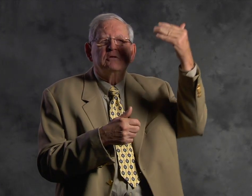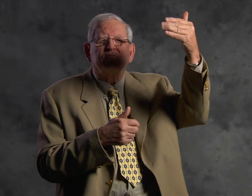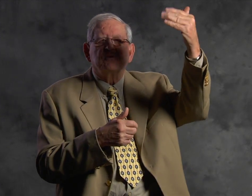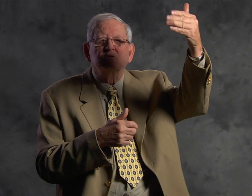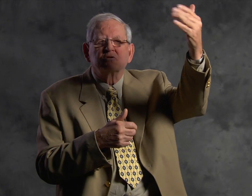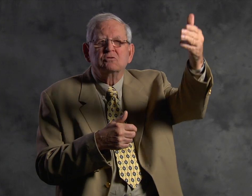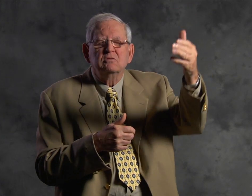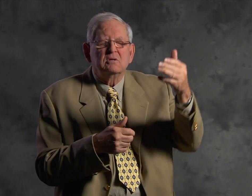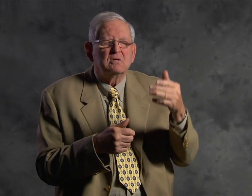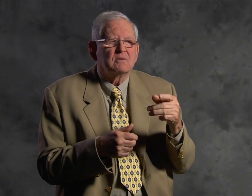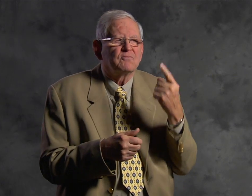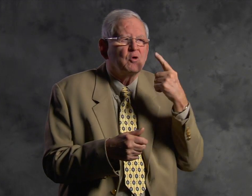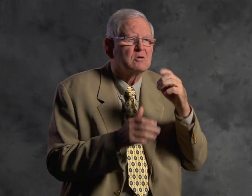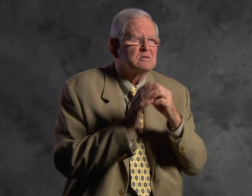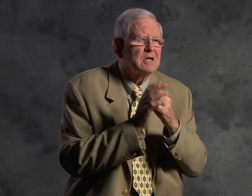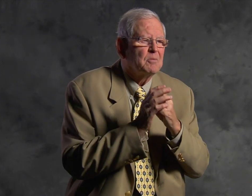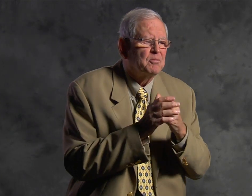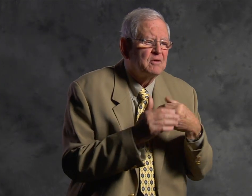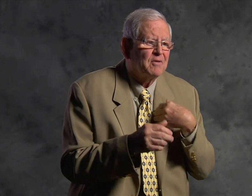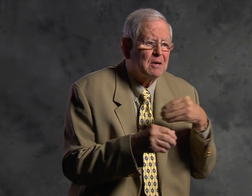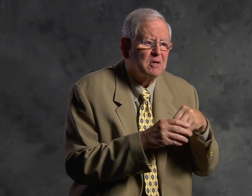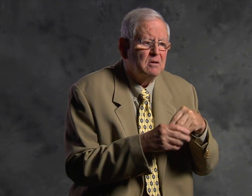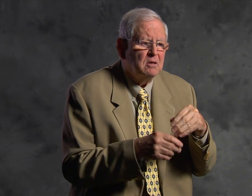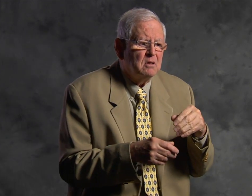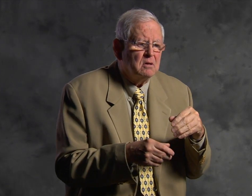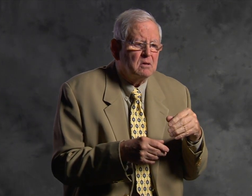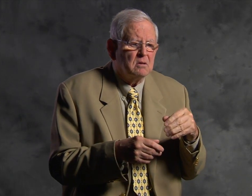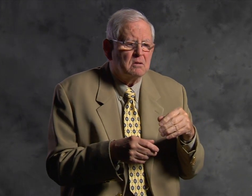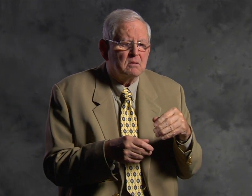But i could see problems in the future as well.